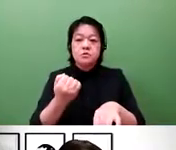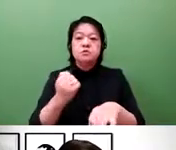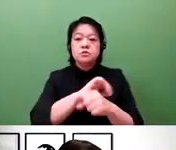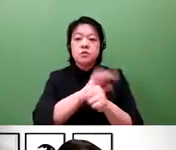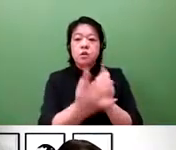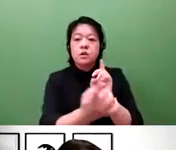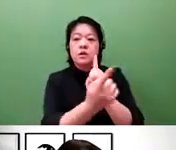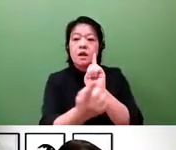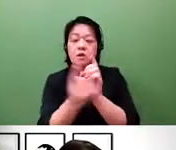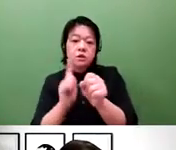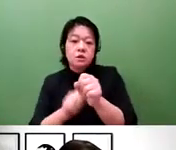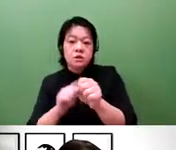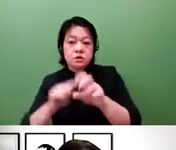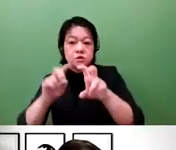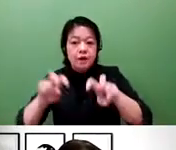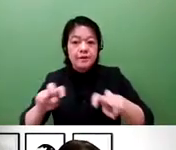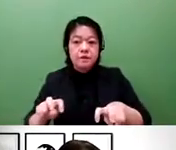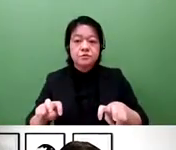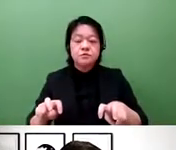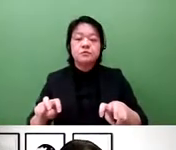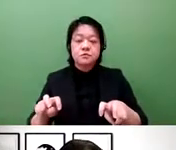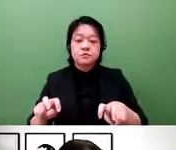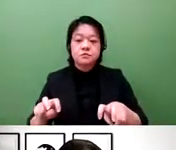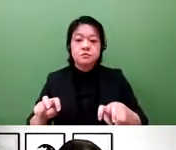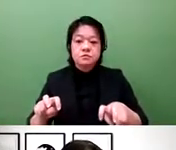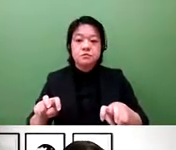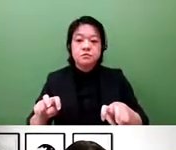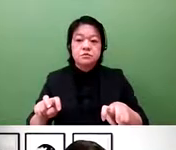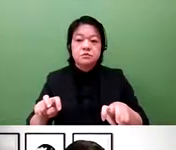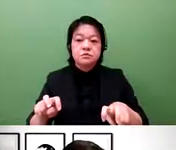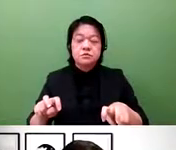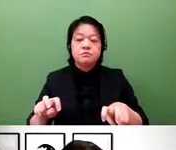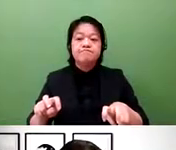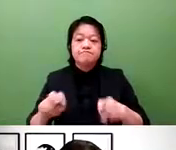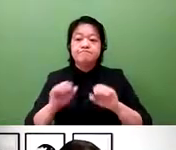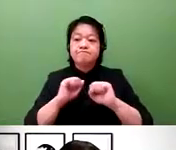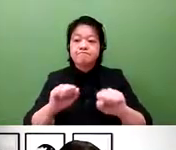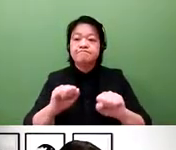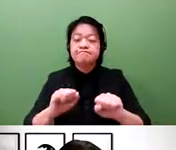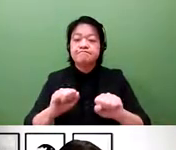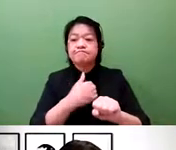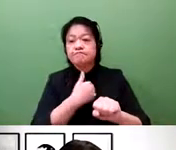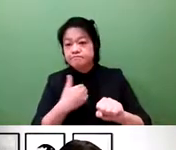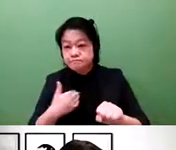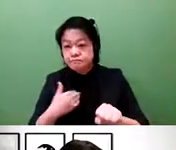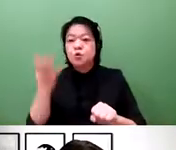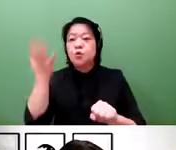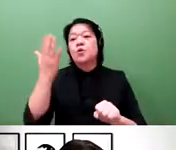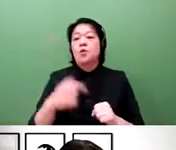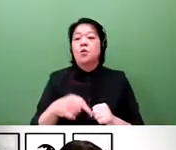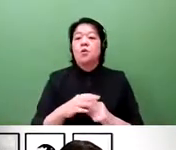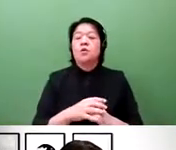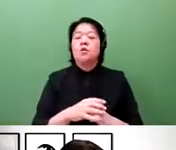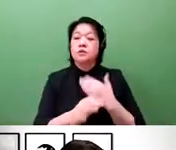department for health care. And therefore, we are seeing the emergence of anti-COVID-19 measures.